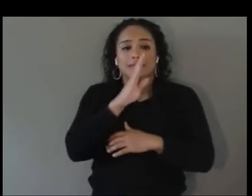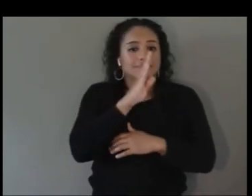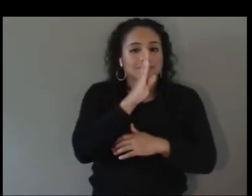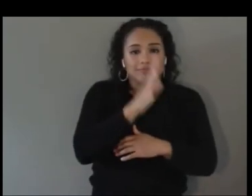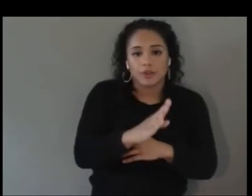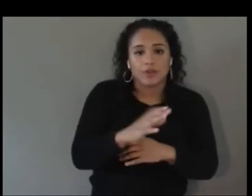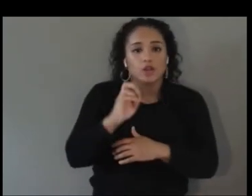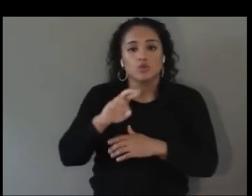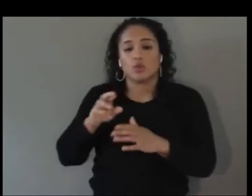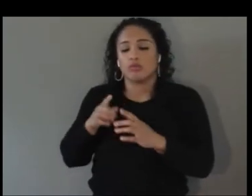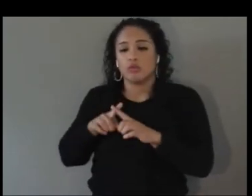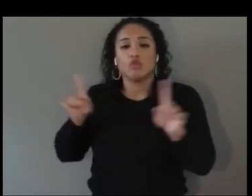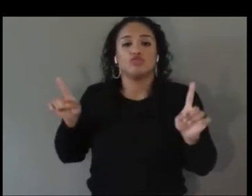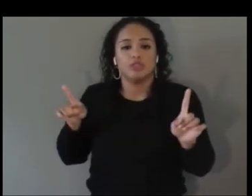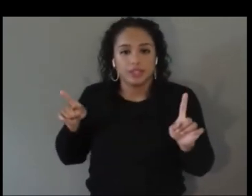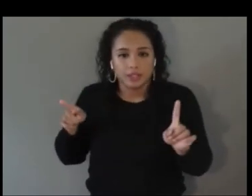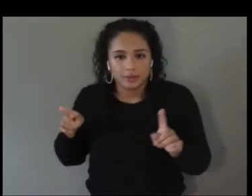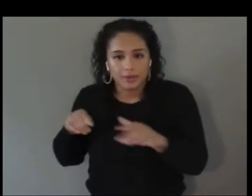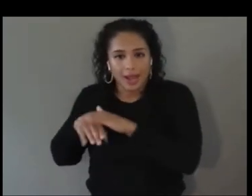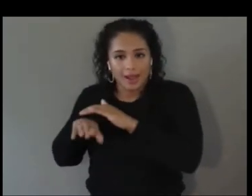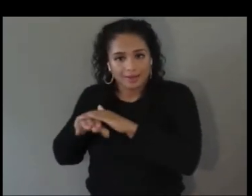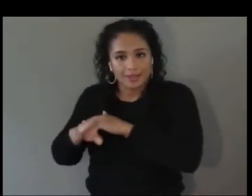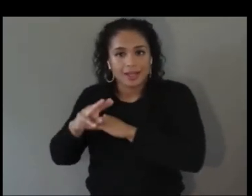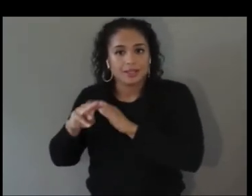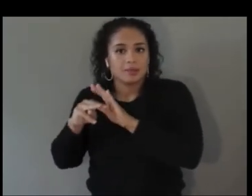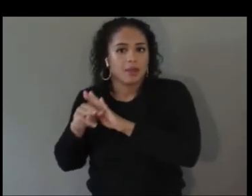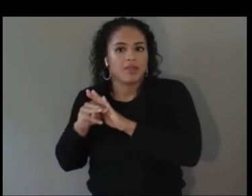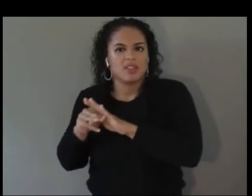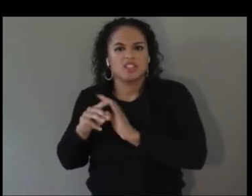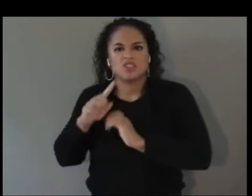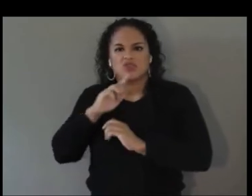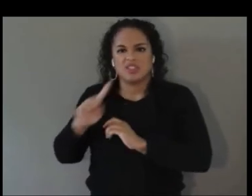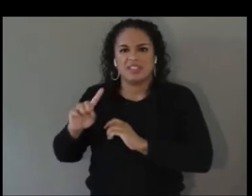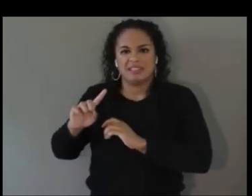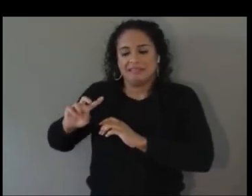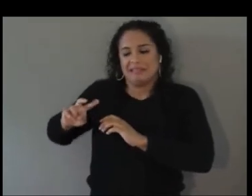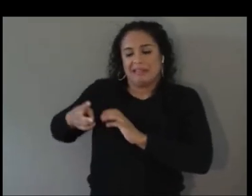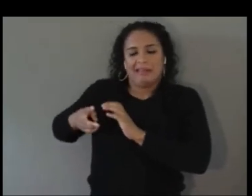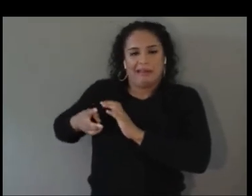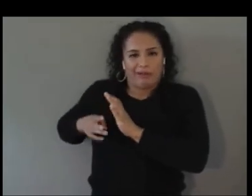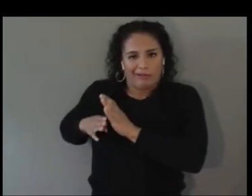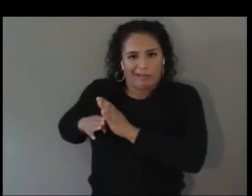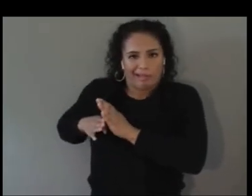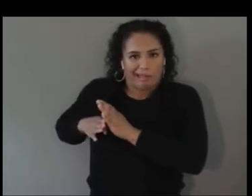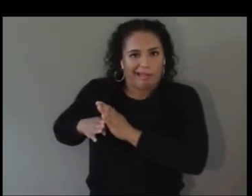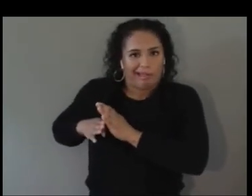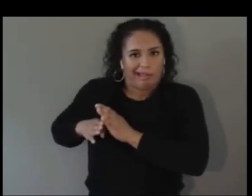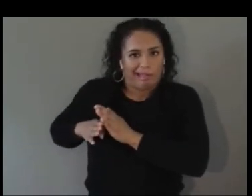technology because it was always an interface that was dependent on using your hands to turn knobs or